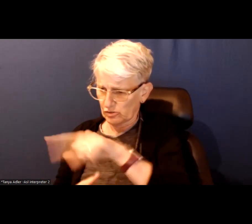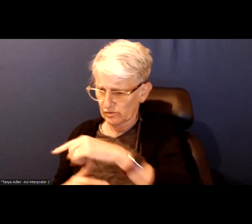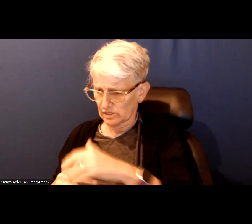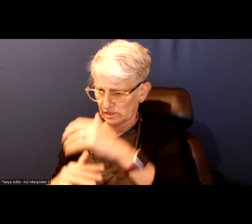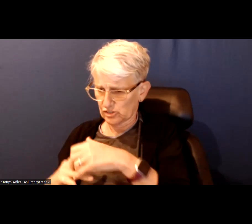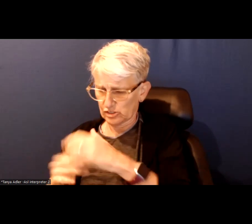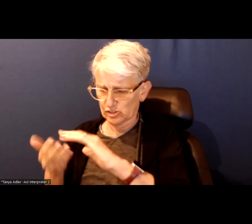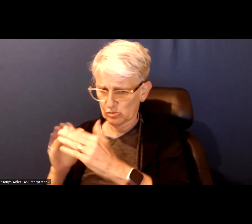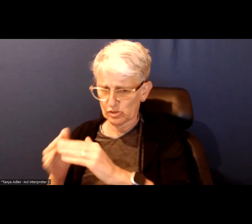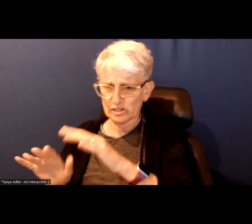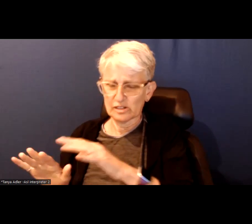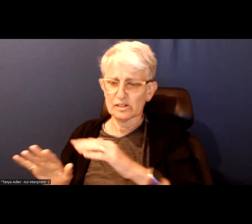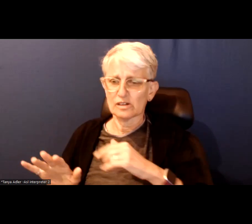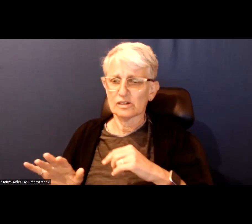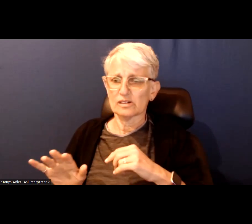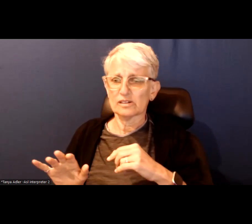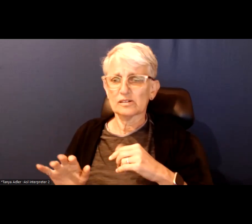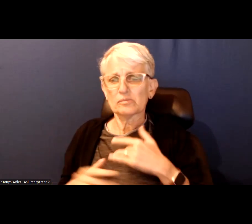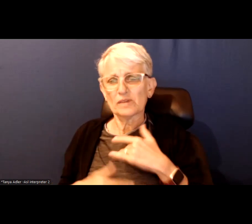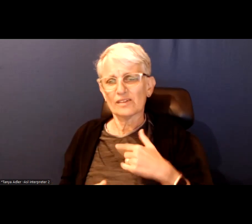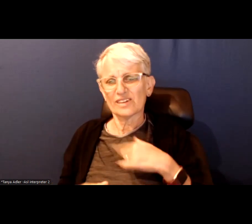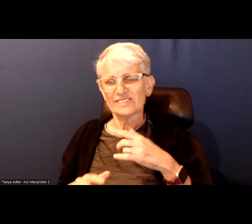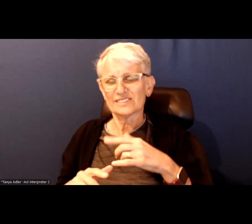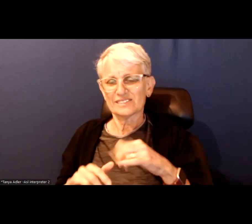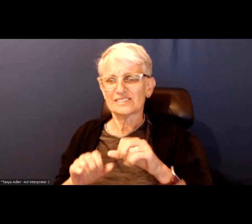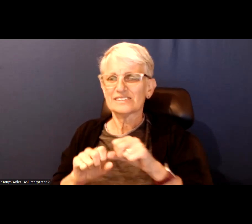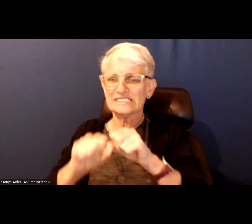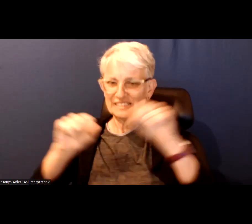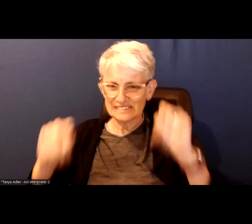often talking about addressing institutional and systemic racism.